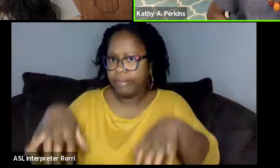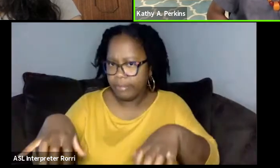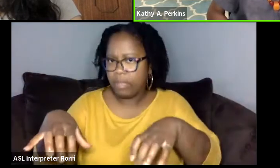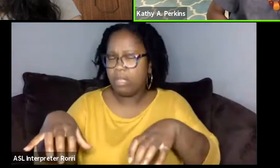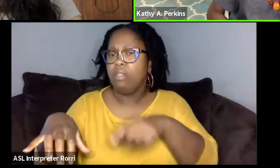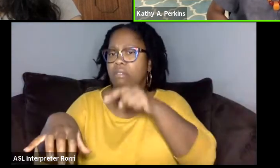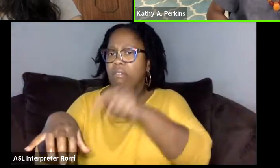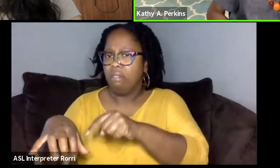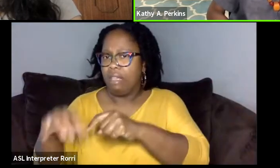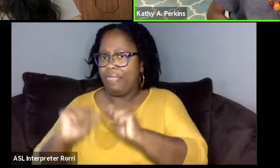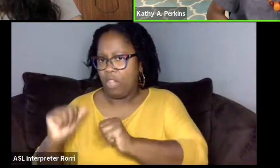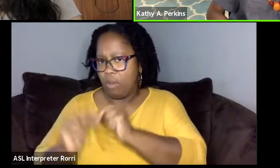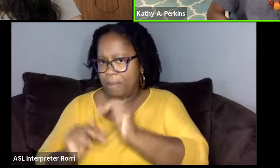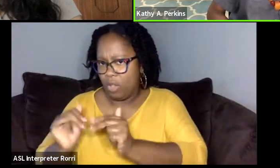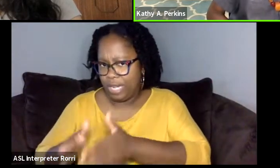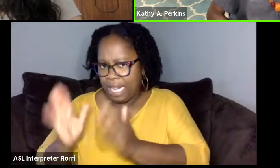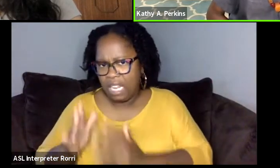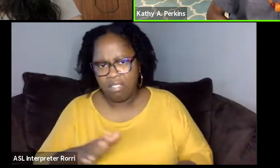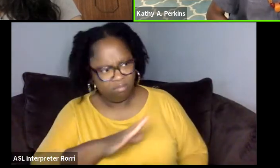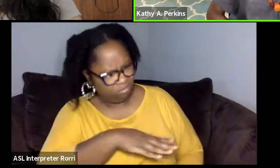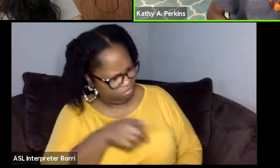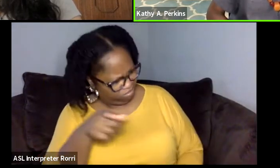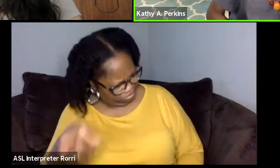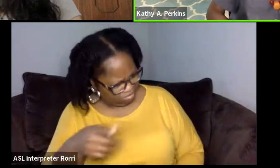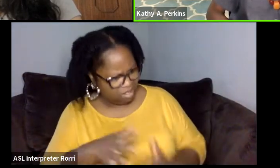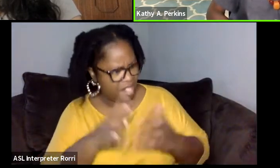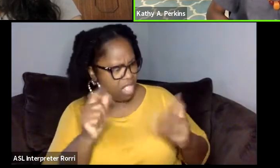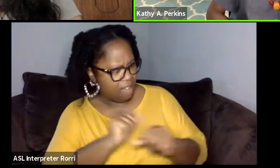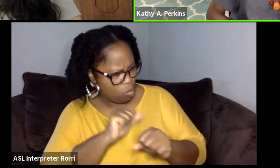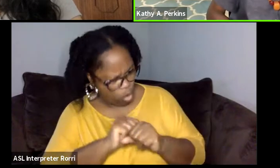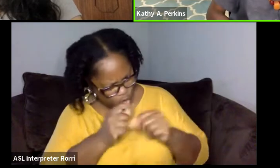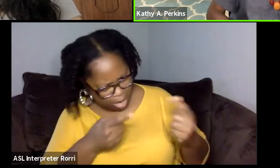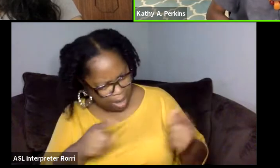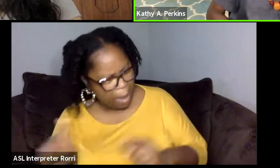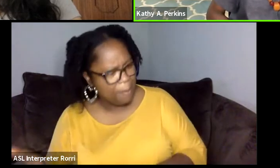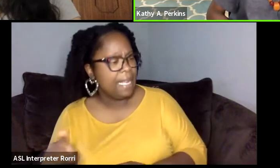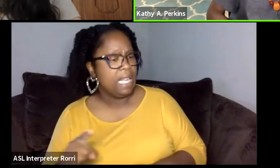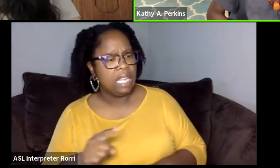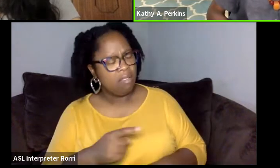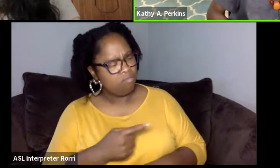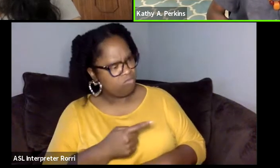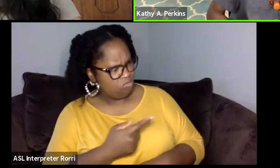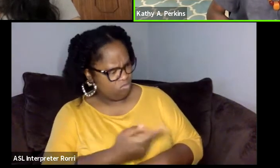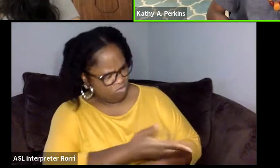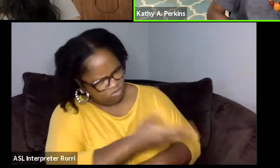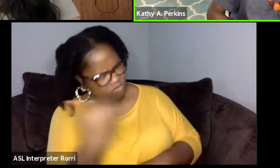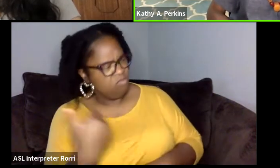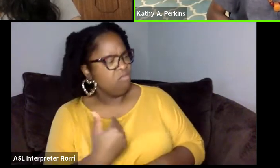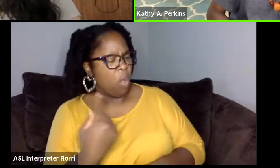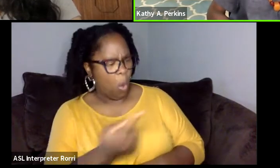And he said, there's a lot of work going over there and we could always use people and why don't you think about it.